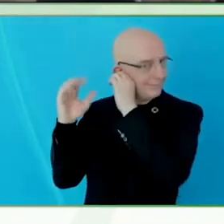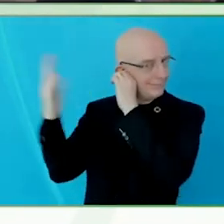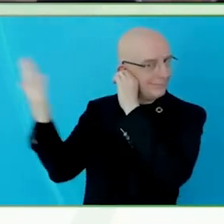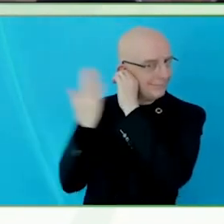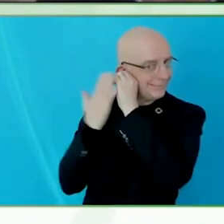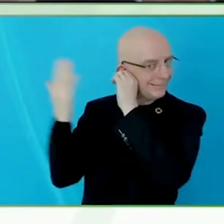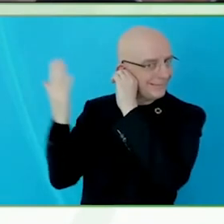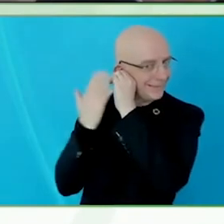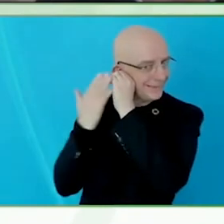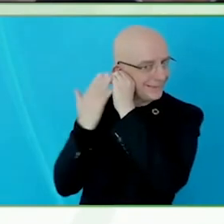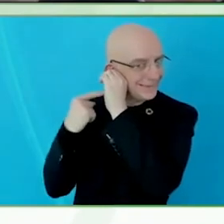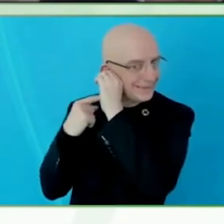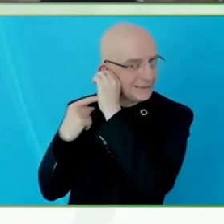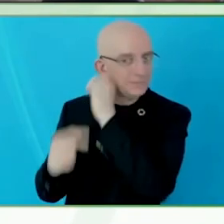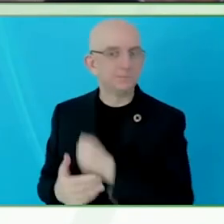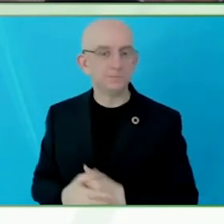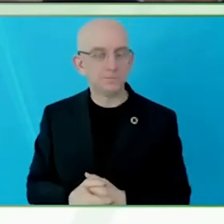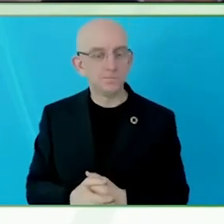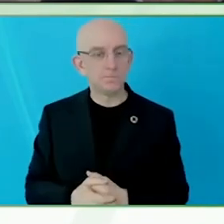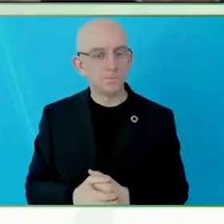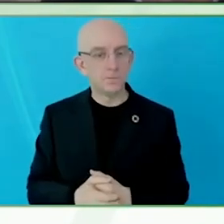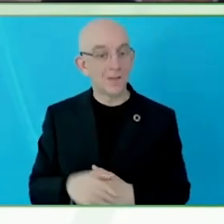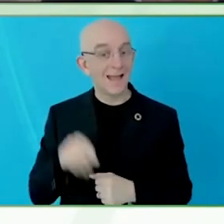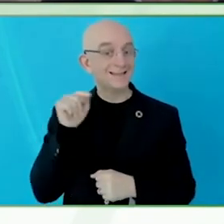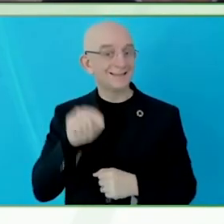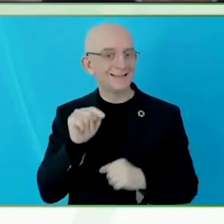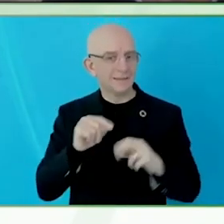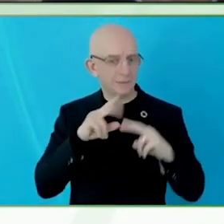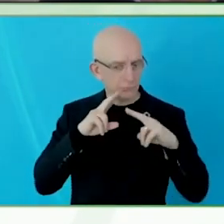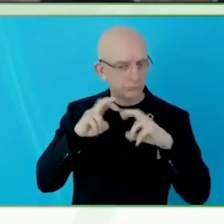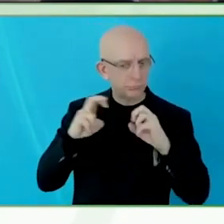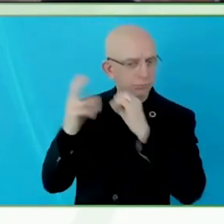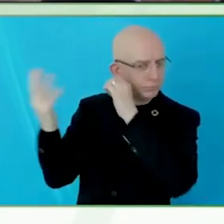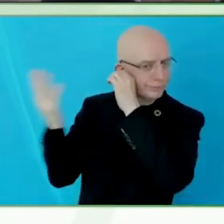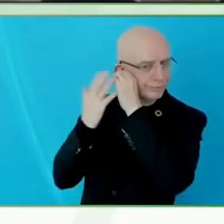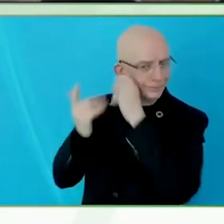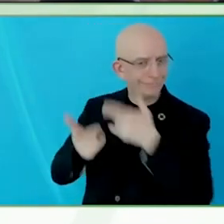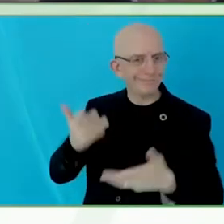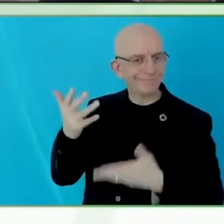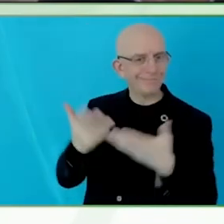identification of scientific events, that are blind to the human eye.